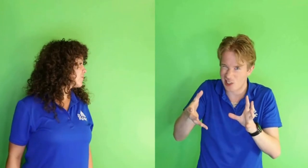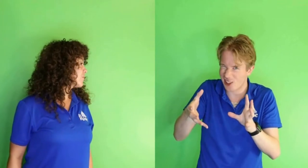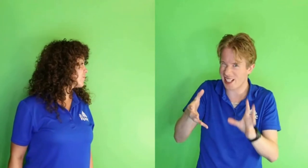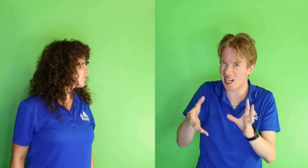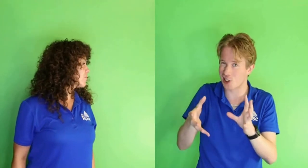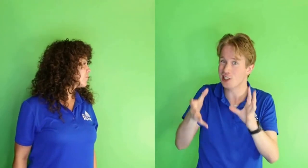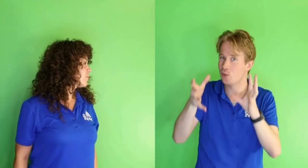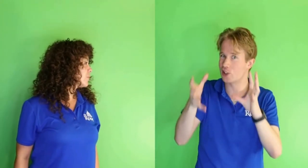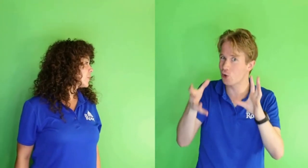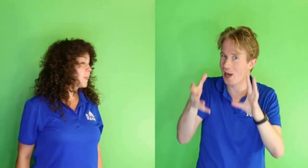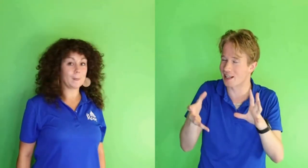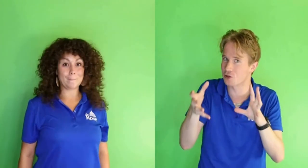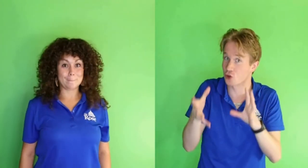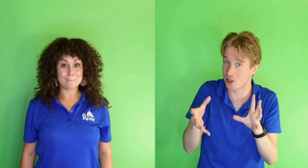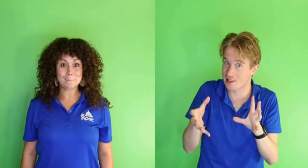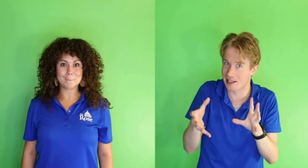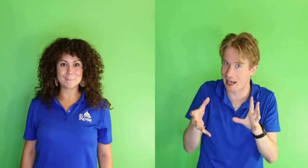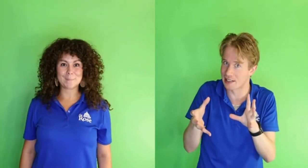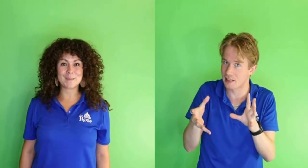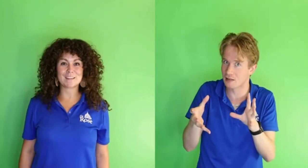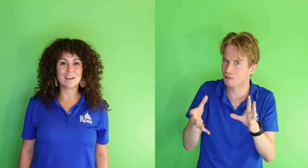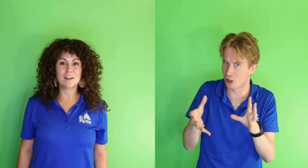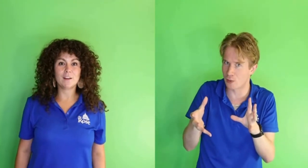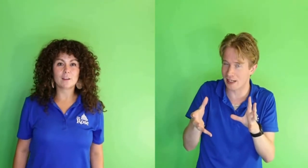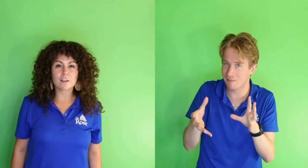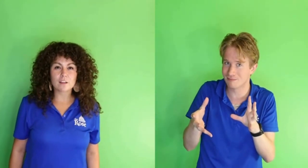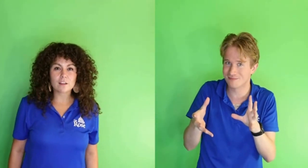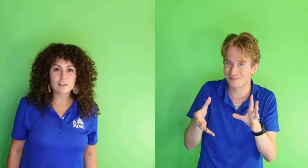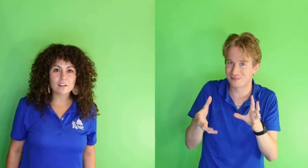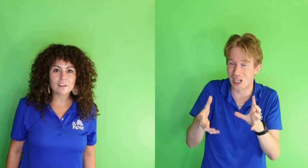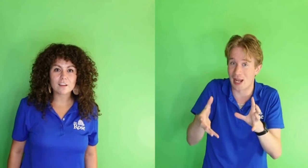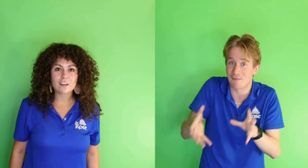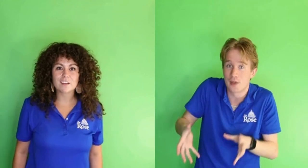And you're going to catch it with two hands, just like I did. Are you ready? Okay.